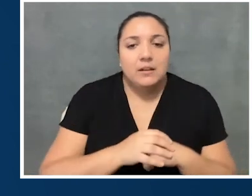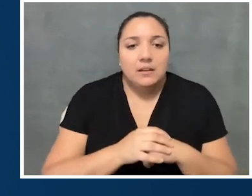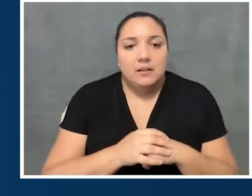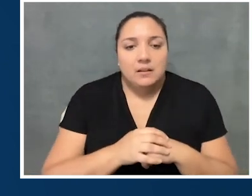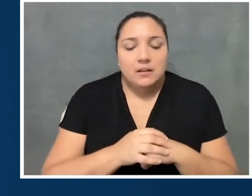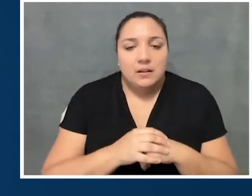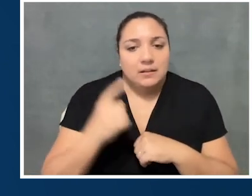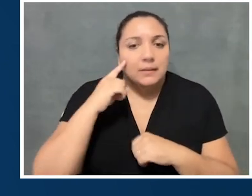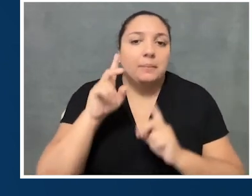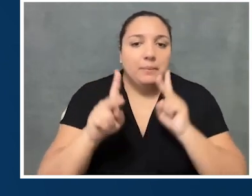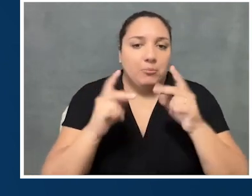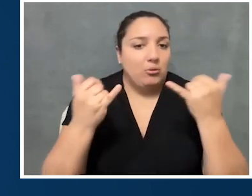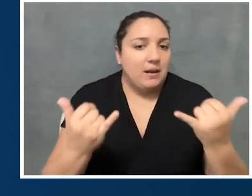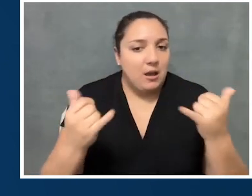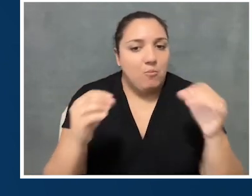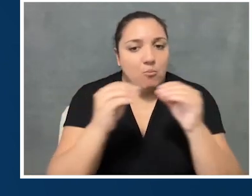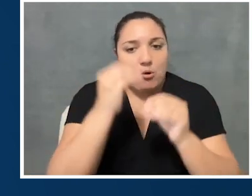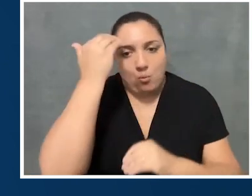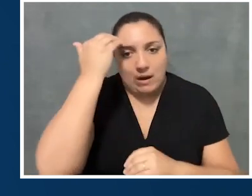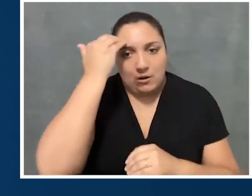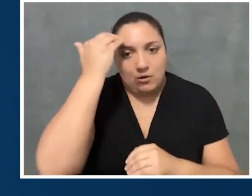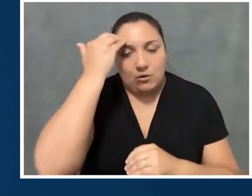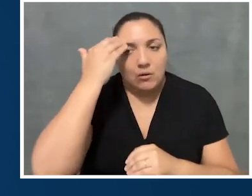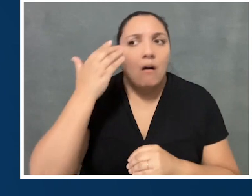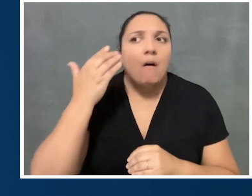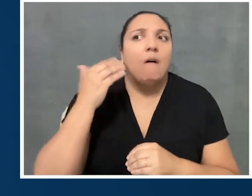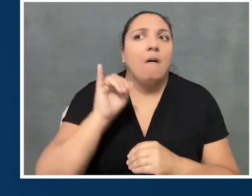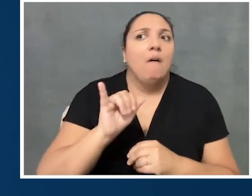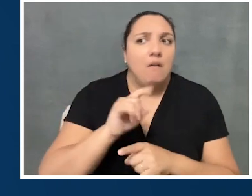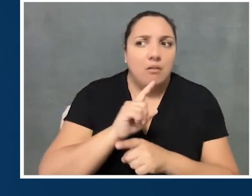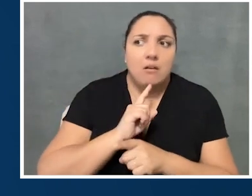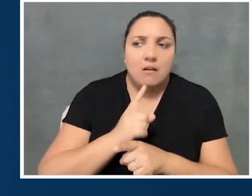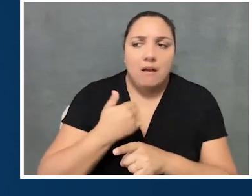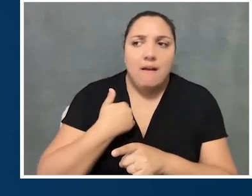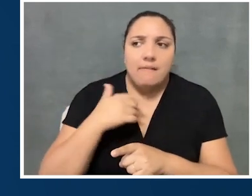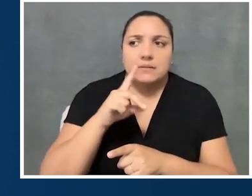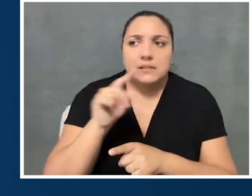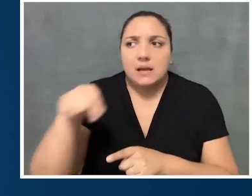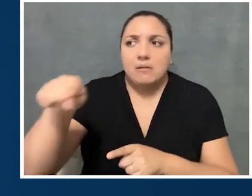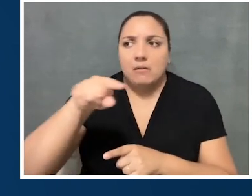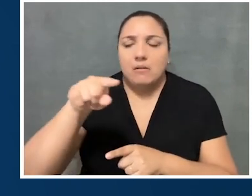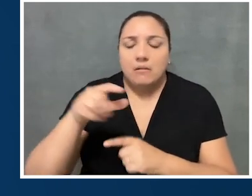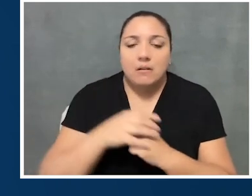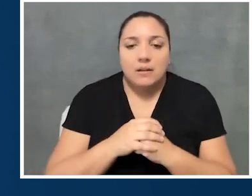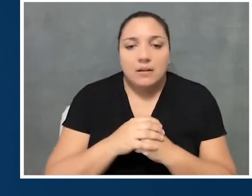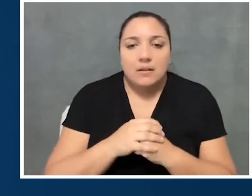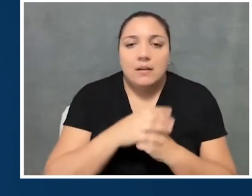people are just generally more aware that disabled people exist and